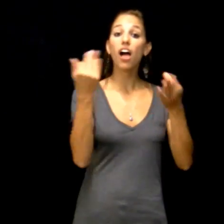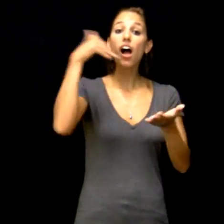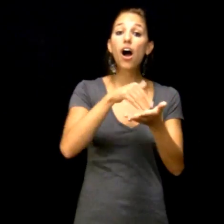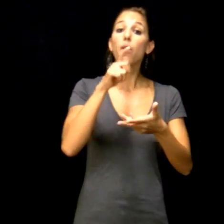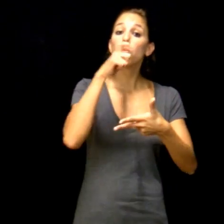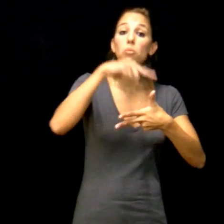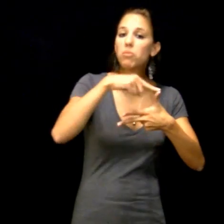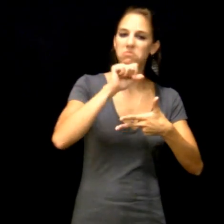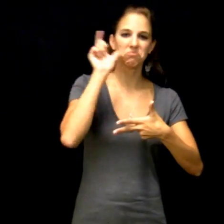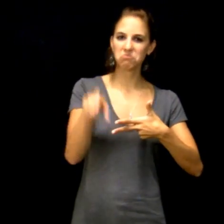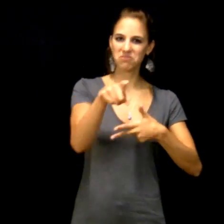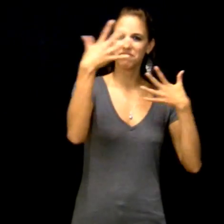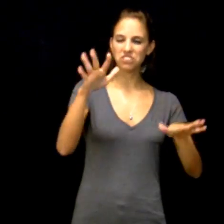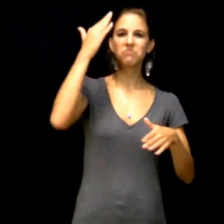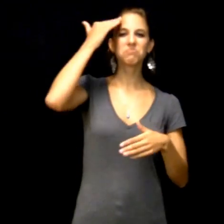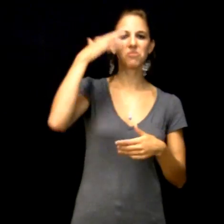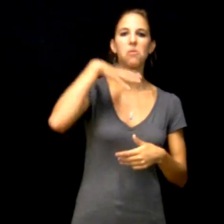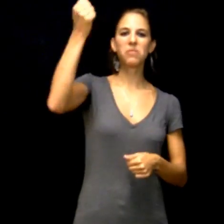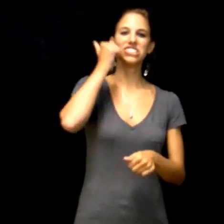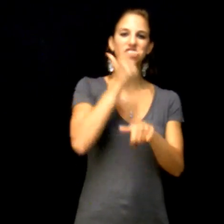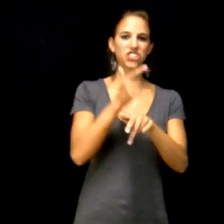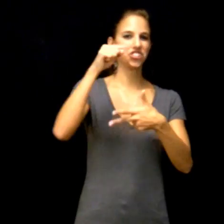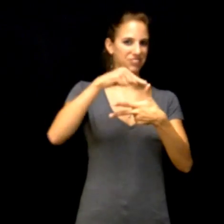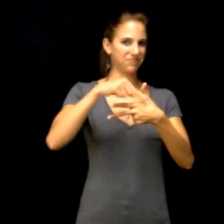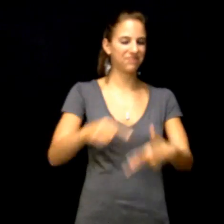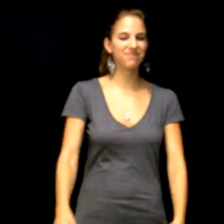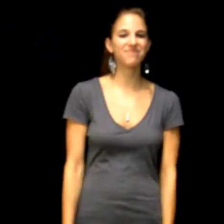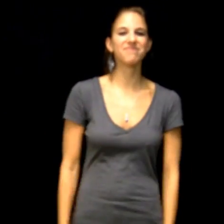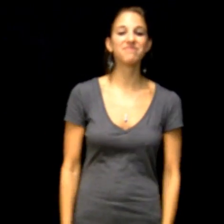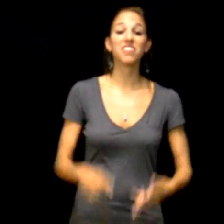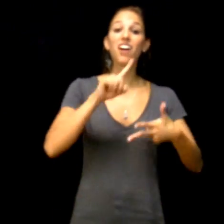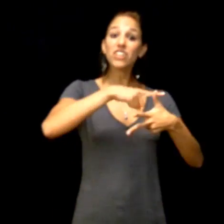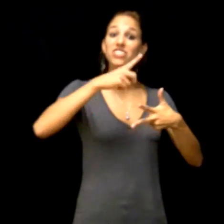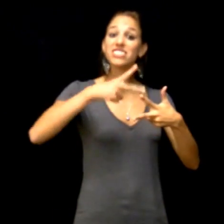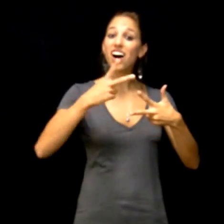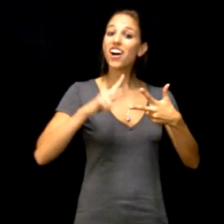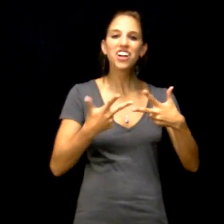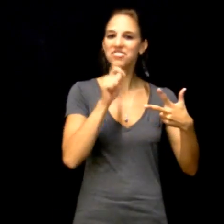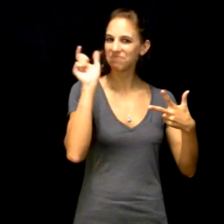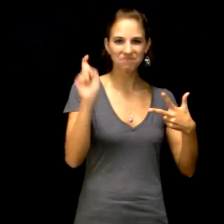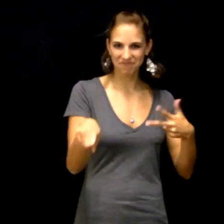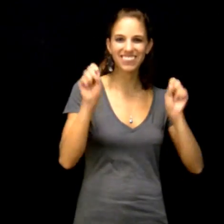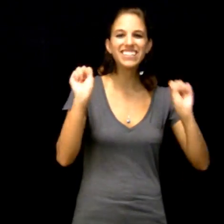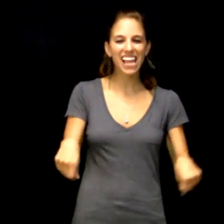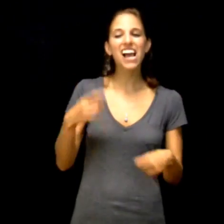not have to repeat information. The use of buoys is not limited to numerical, chronological, or ranked